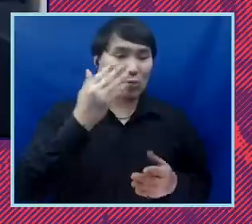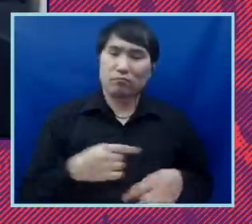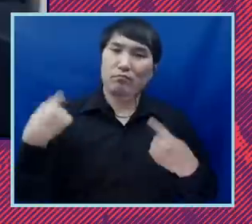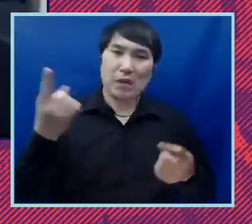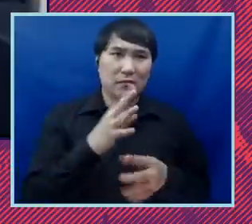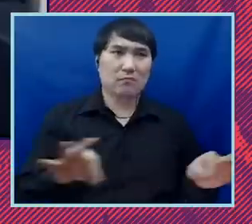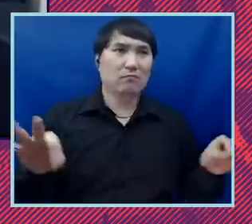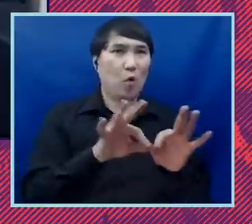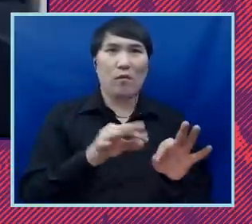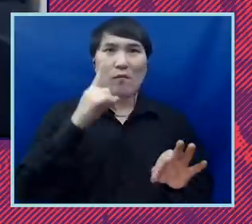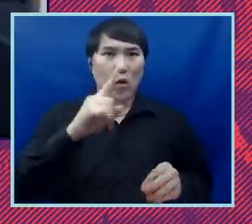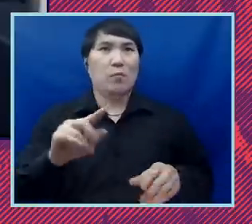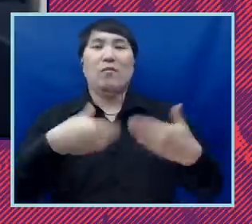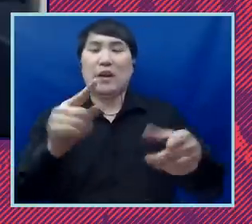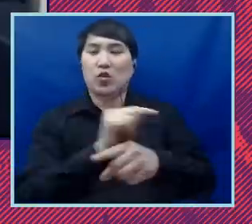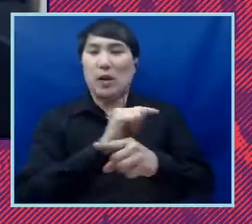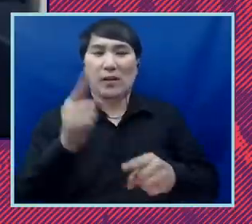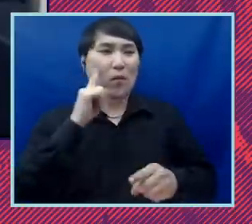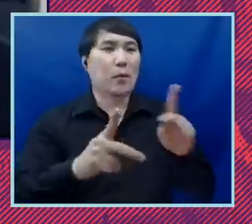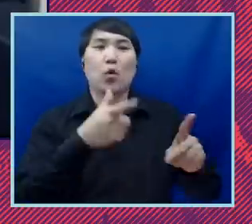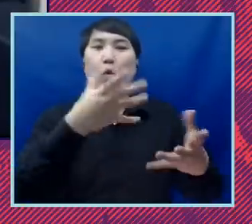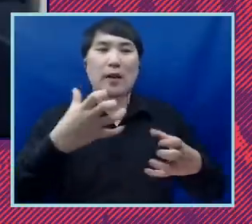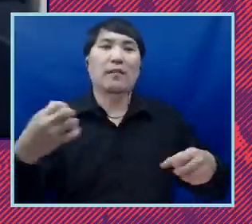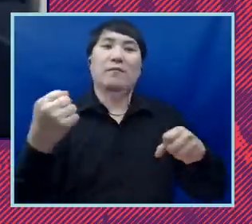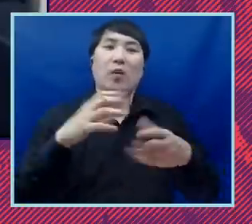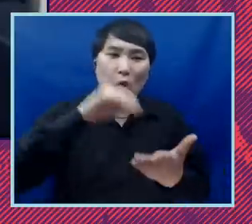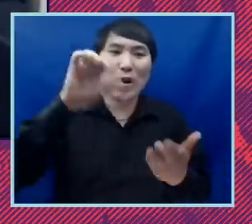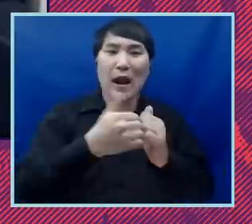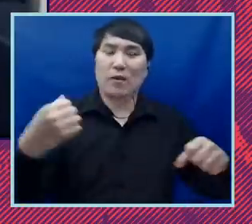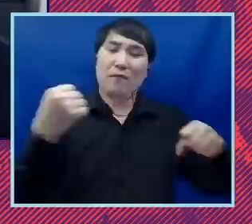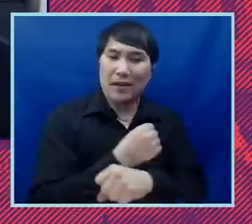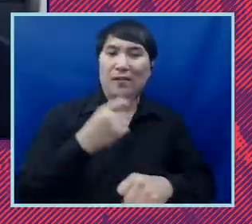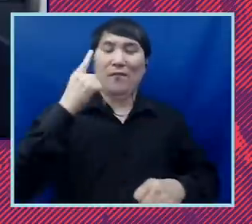leaders in the fight for racial justice. It is, it is the most important flagship